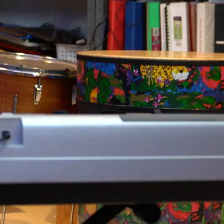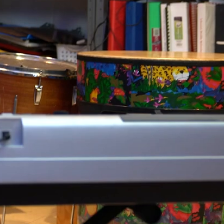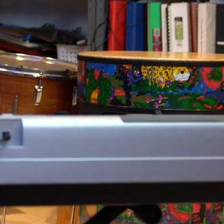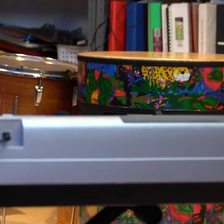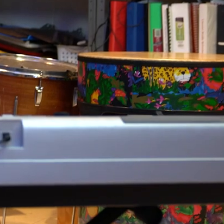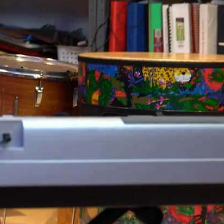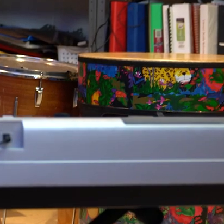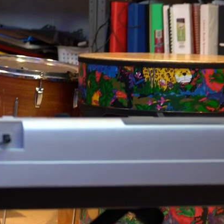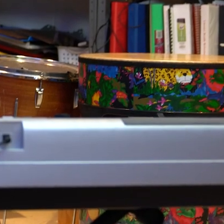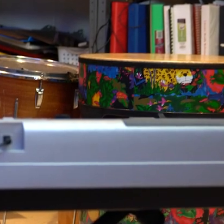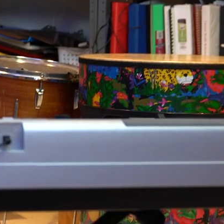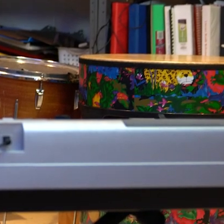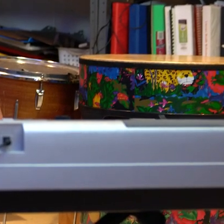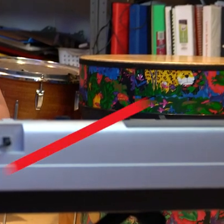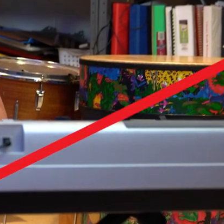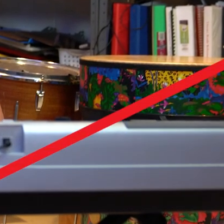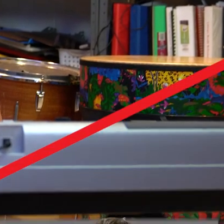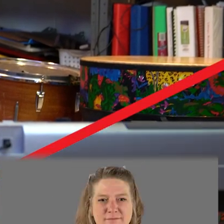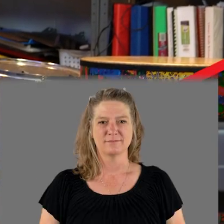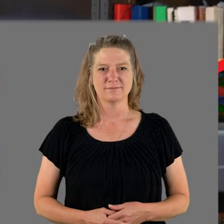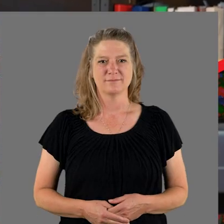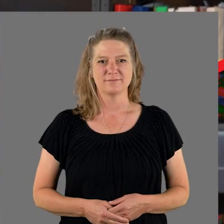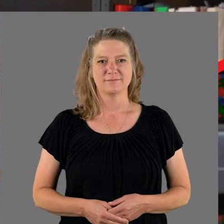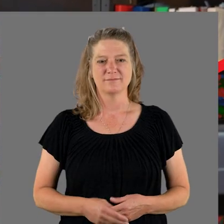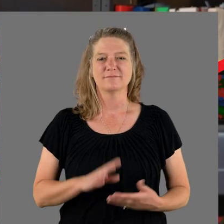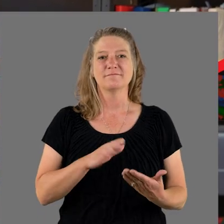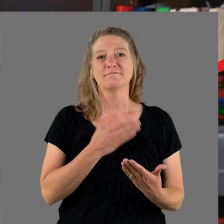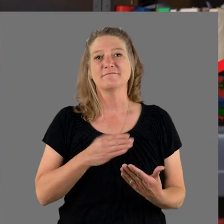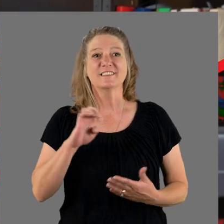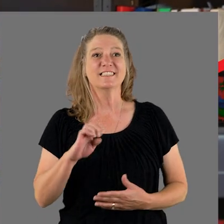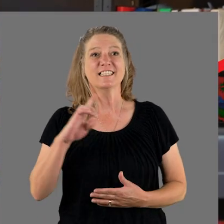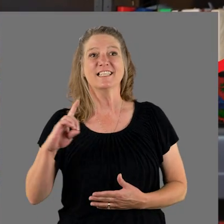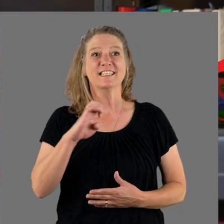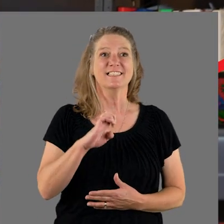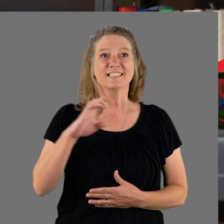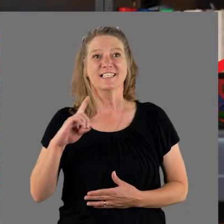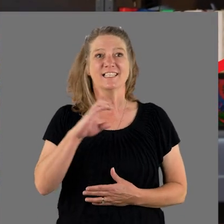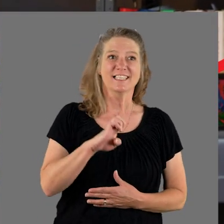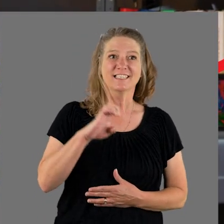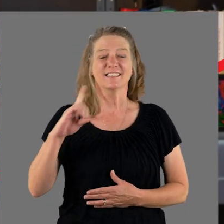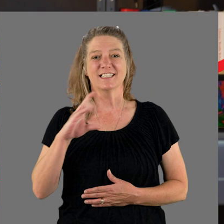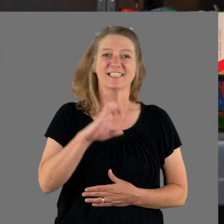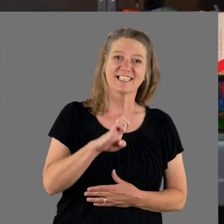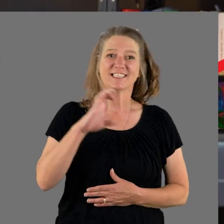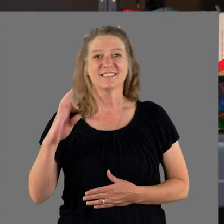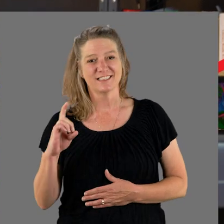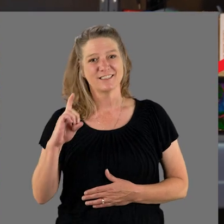(Audio Description Here) E-D, E-D, E-D, E-D,